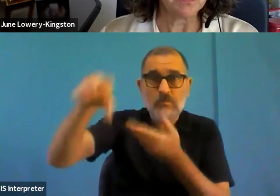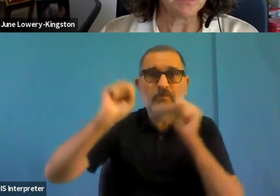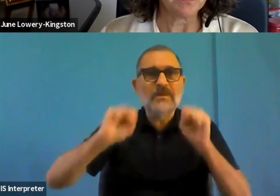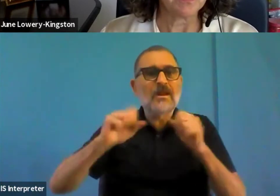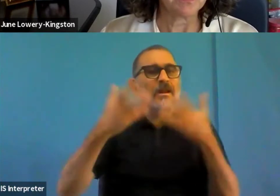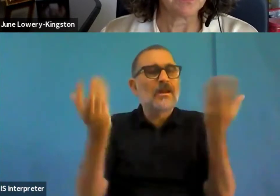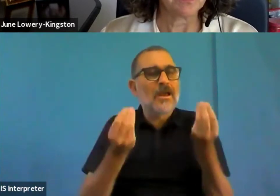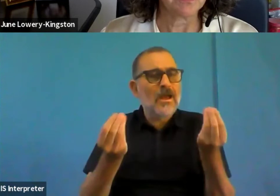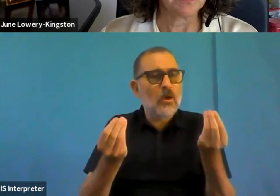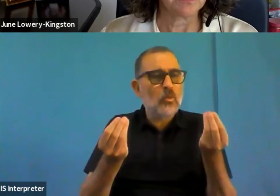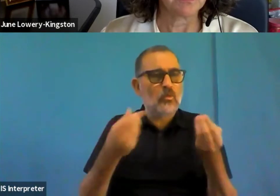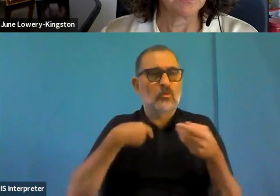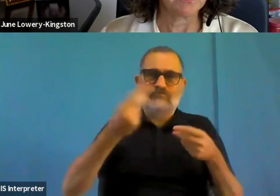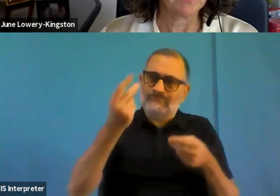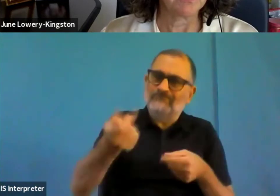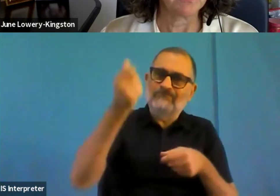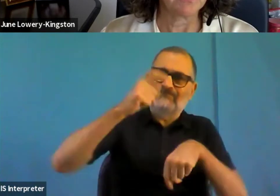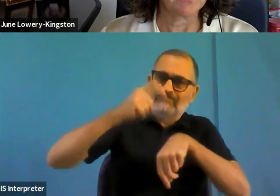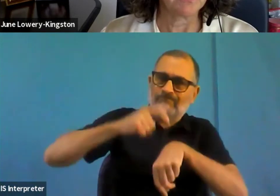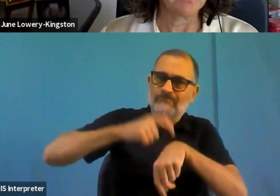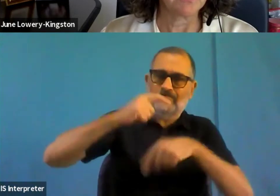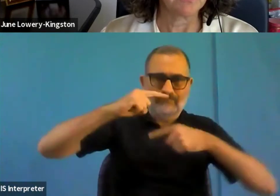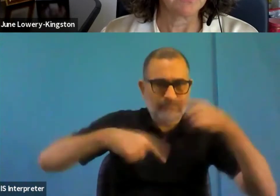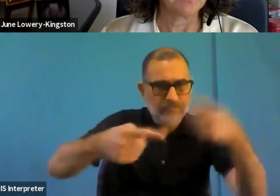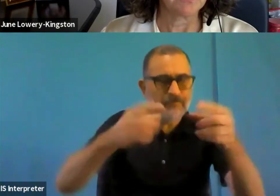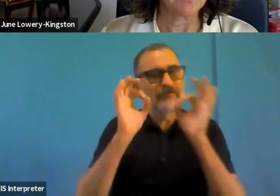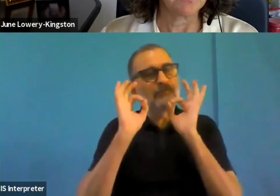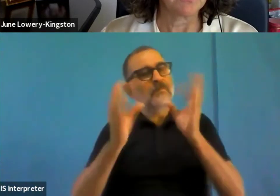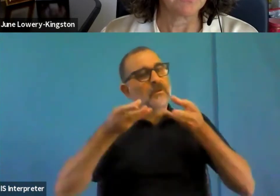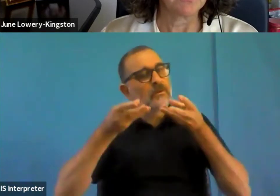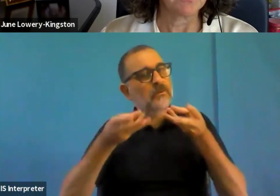And it requires training not only for the organization's of people with disabilities,